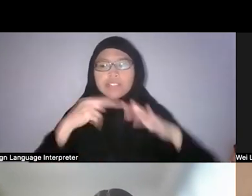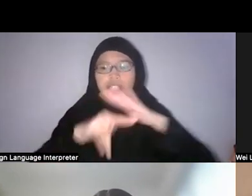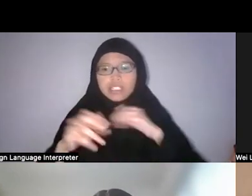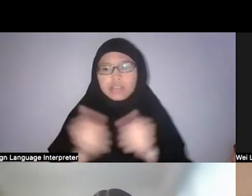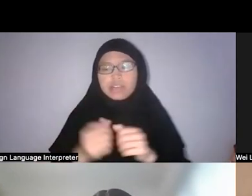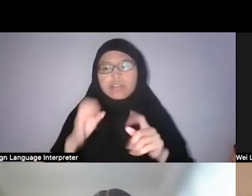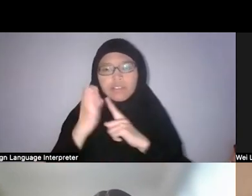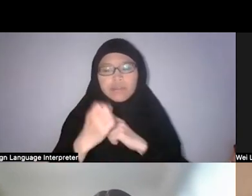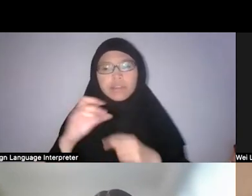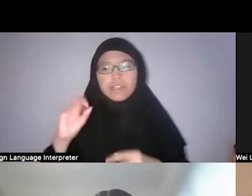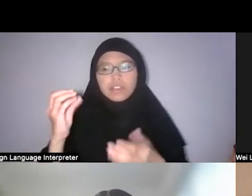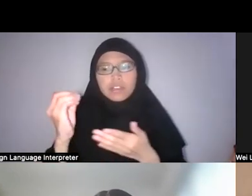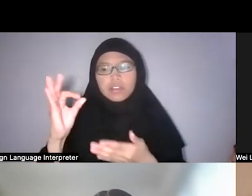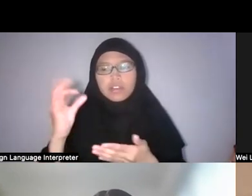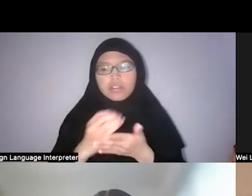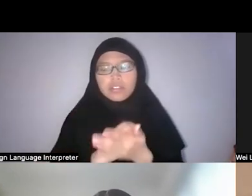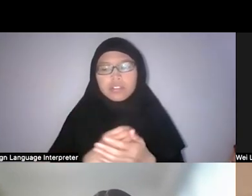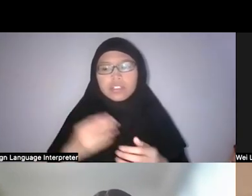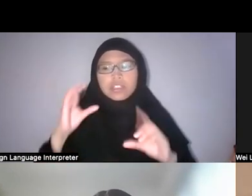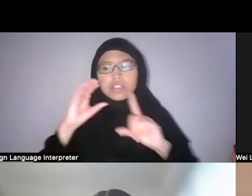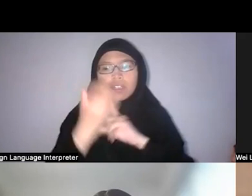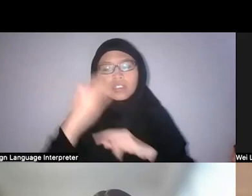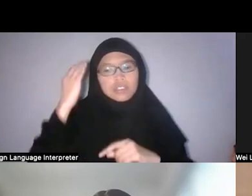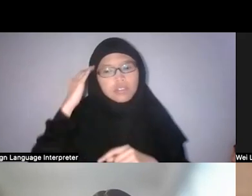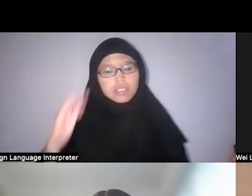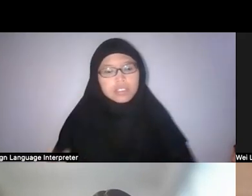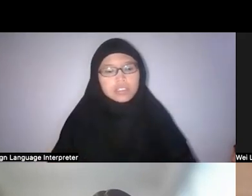And also of course the cultural knowledge that comes with that.